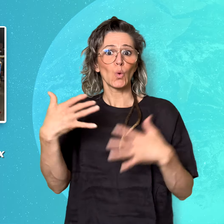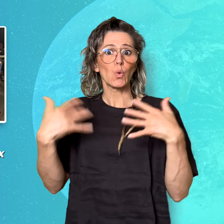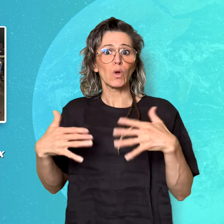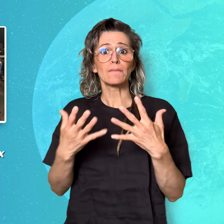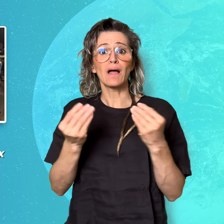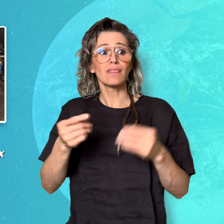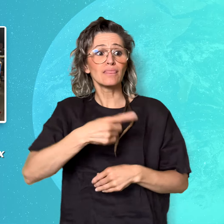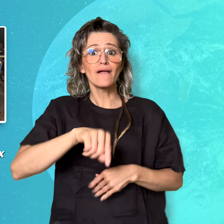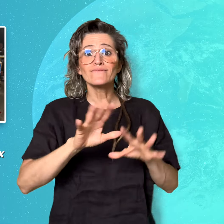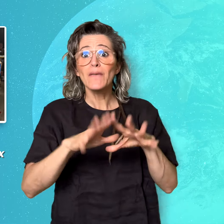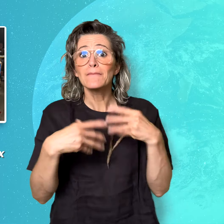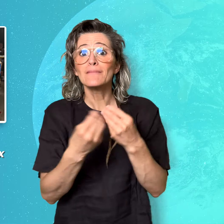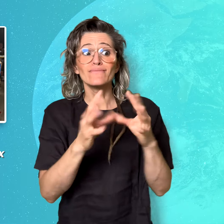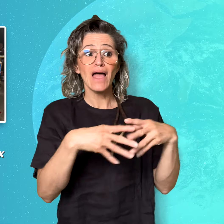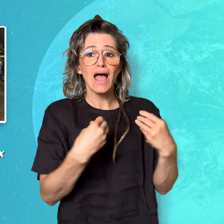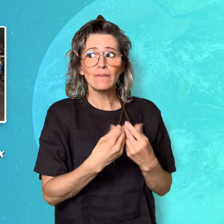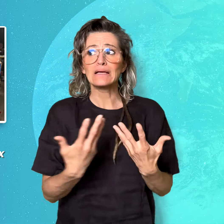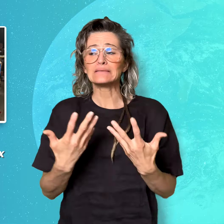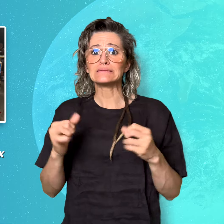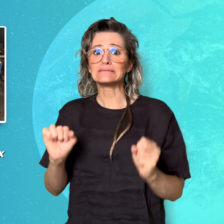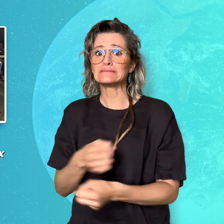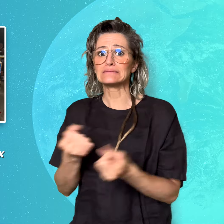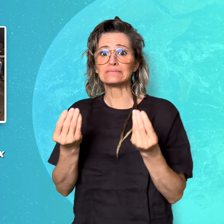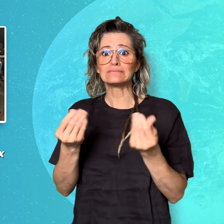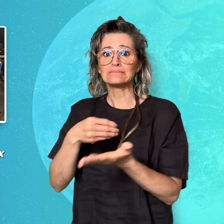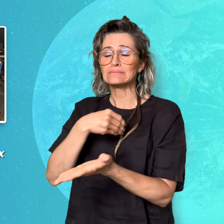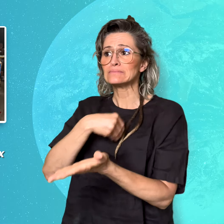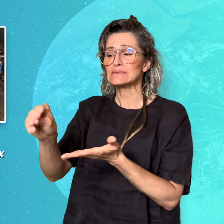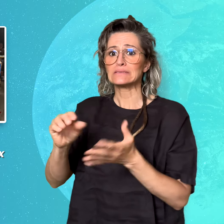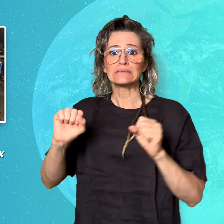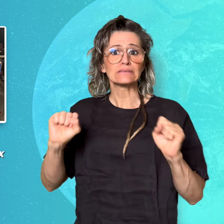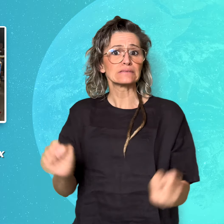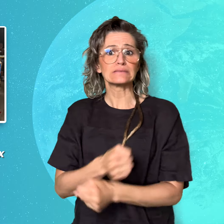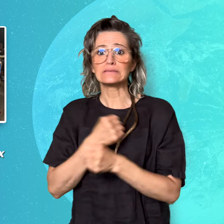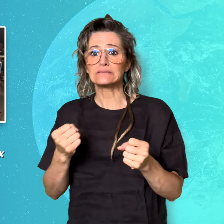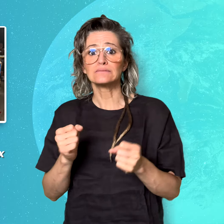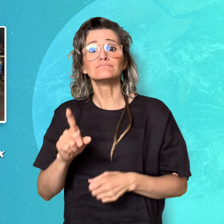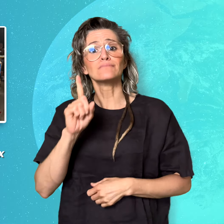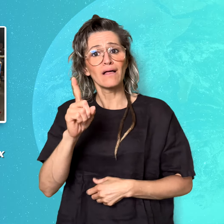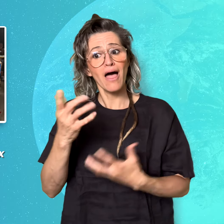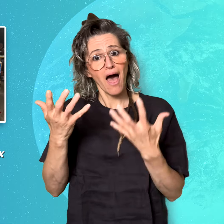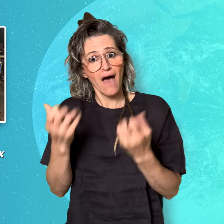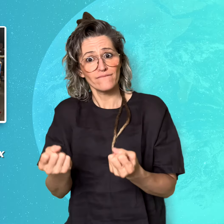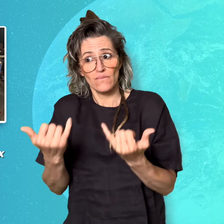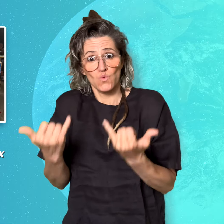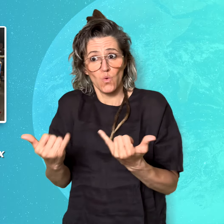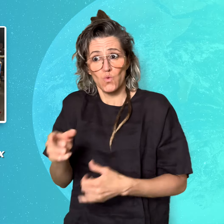can be unaffordable for many families. There is currently